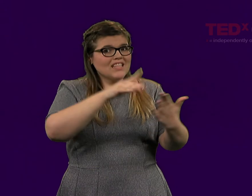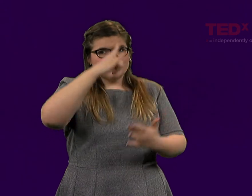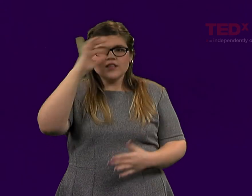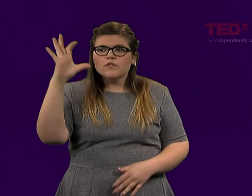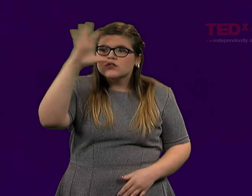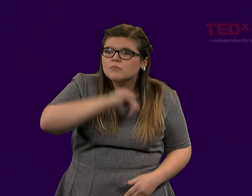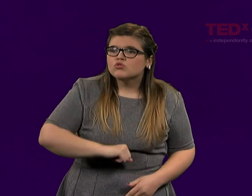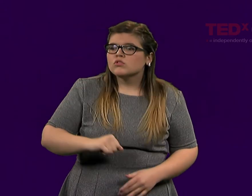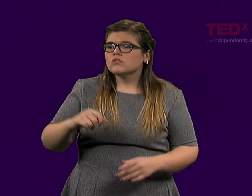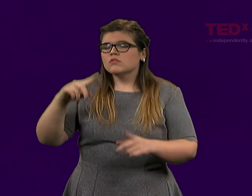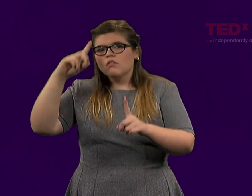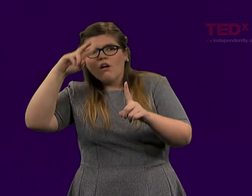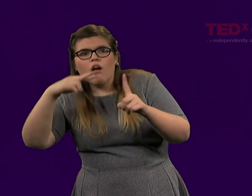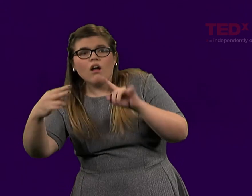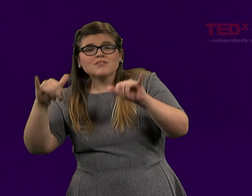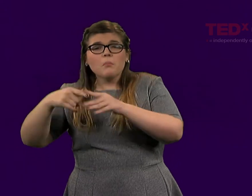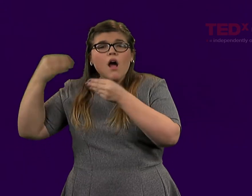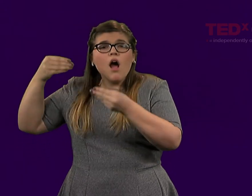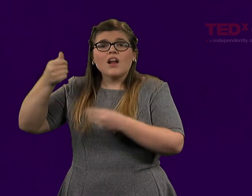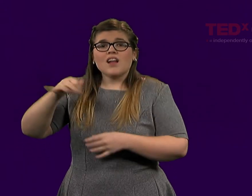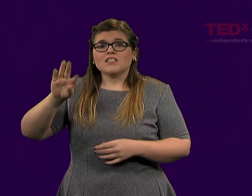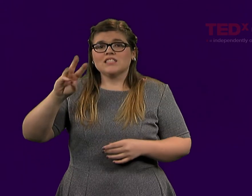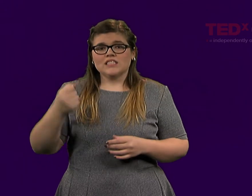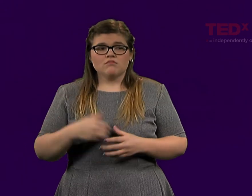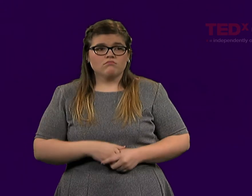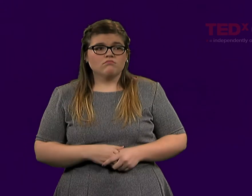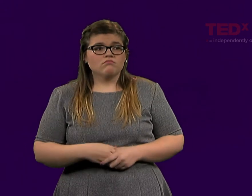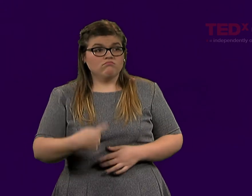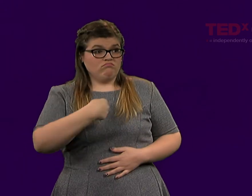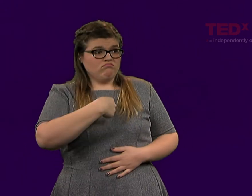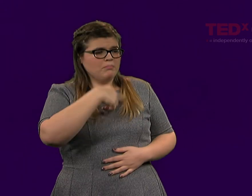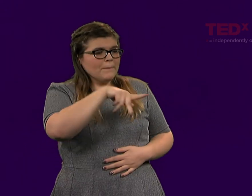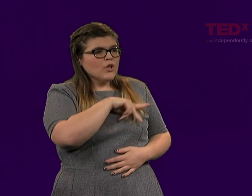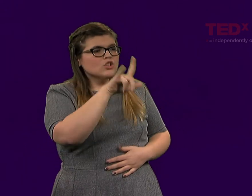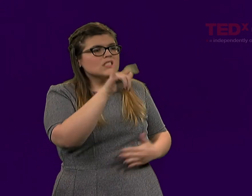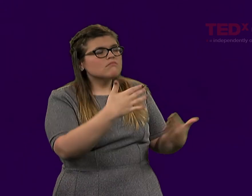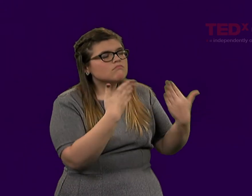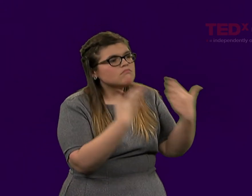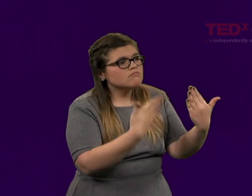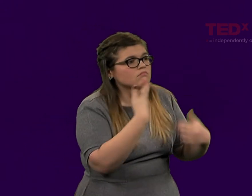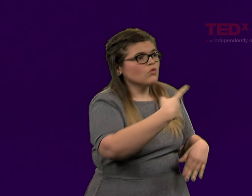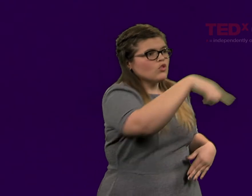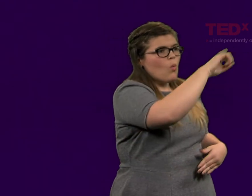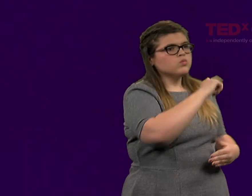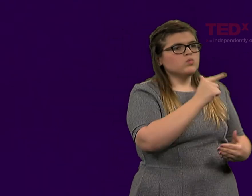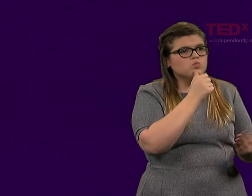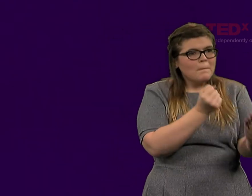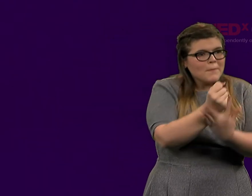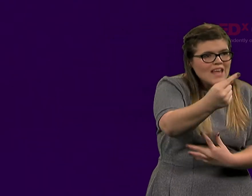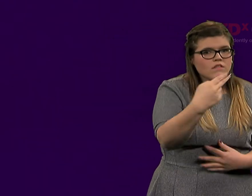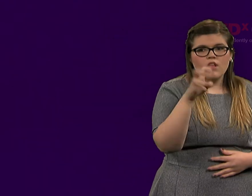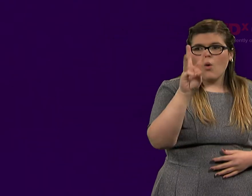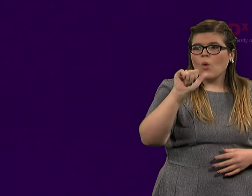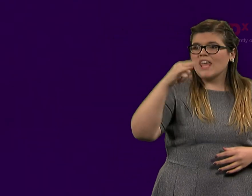because of these negative assumptions and attitudes. Personally, I want to thank those who have paved the way for me and broke down walls